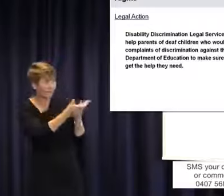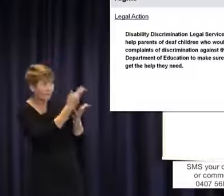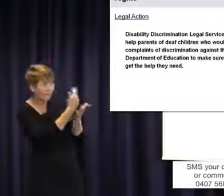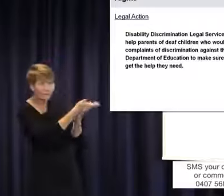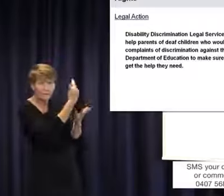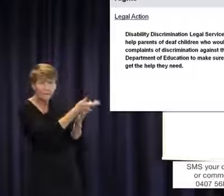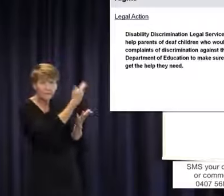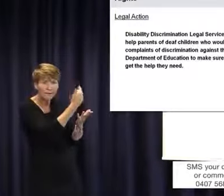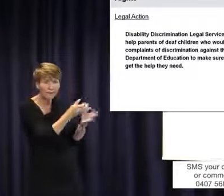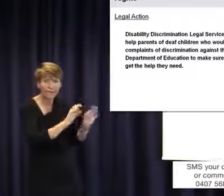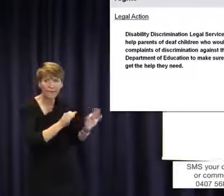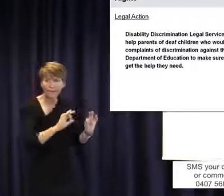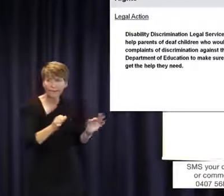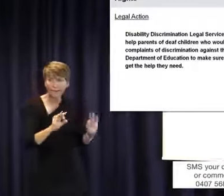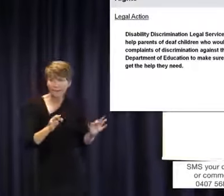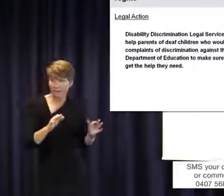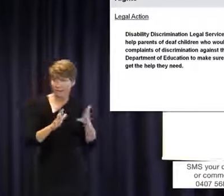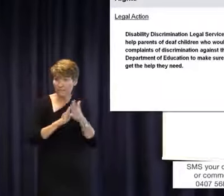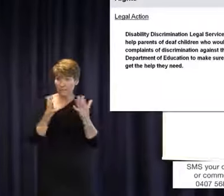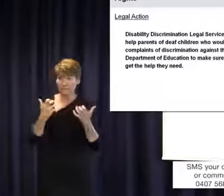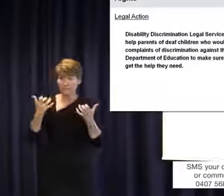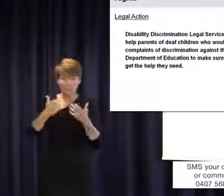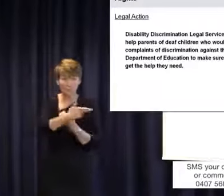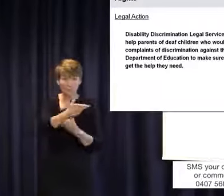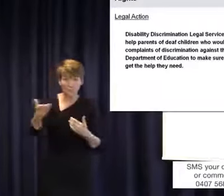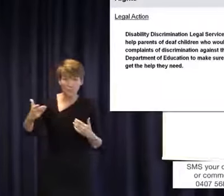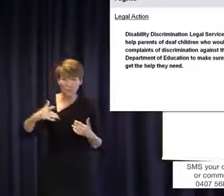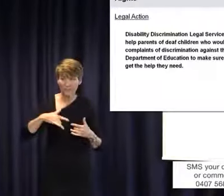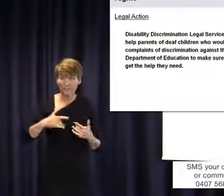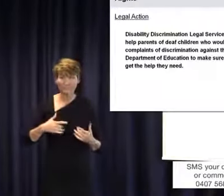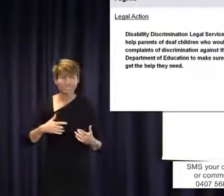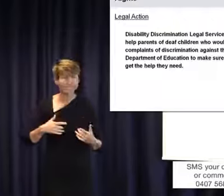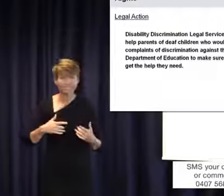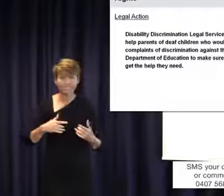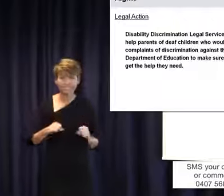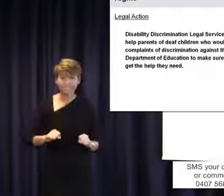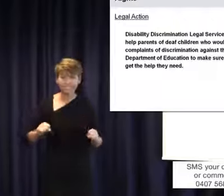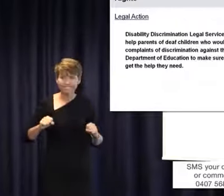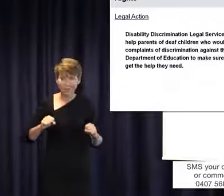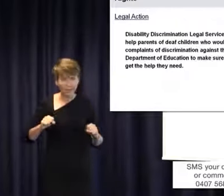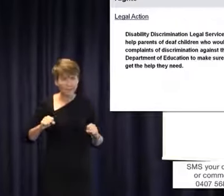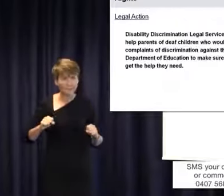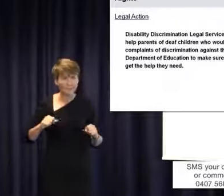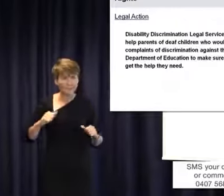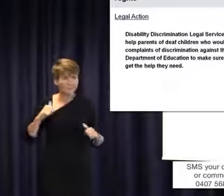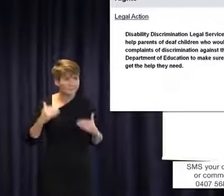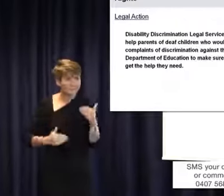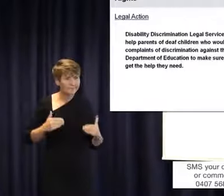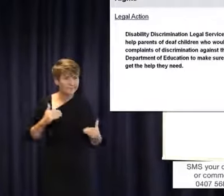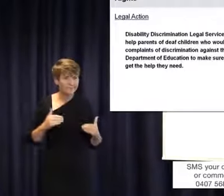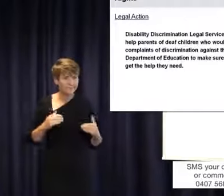all of us here to take matters into our own hands. I suppose that I am encouraging you